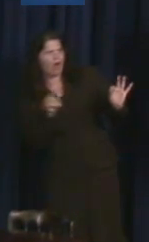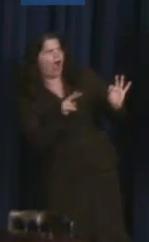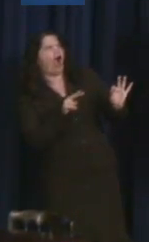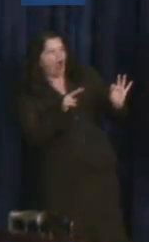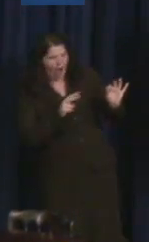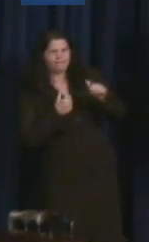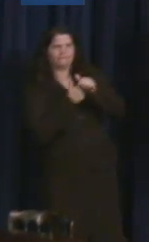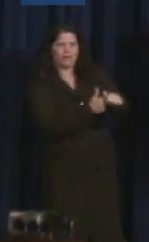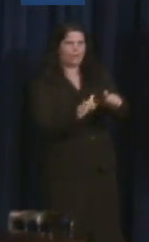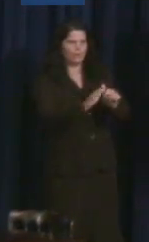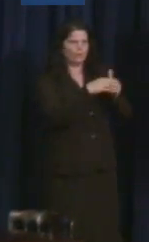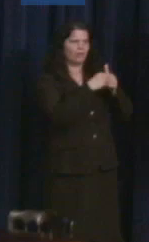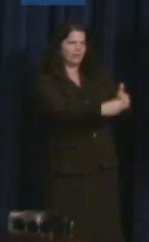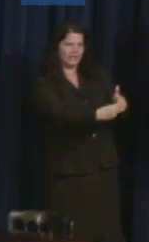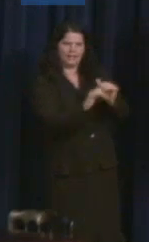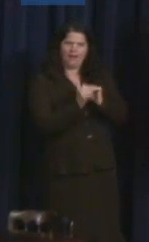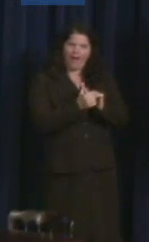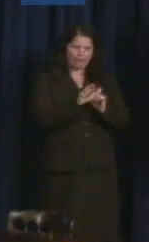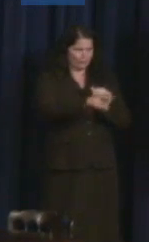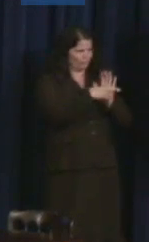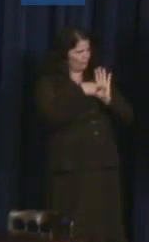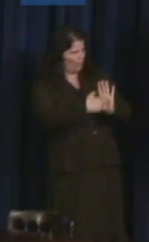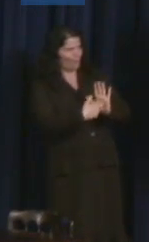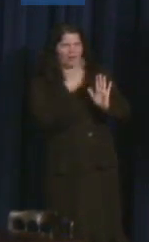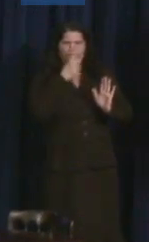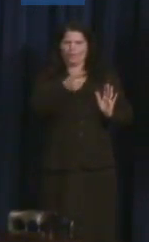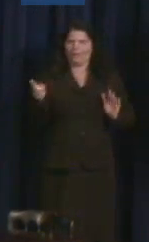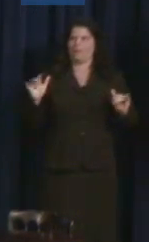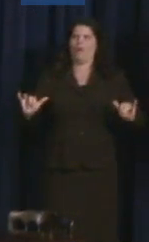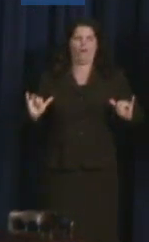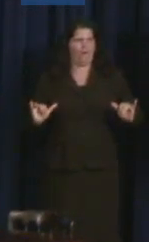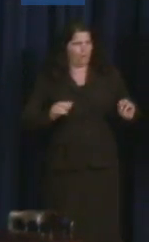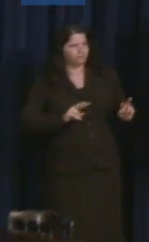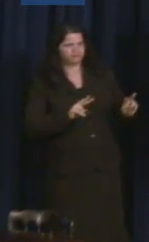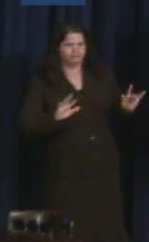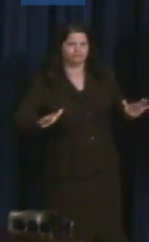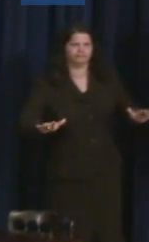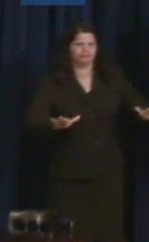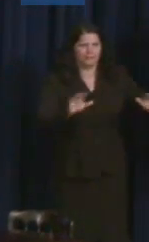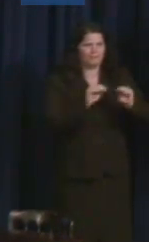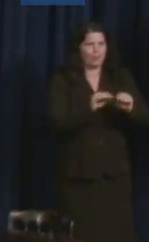will follow in your footsteps and get a bit of